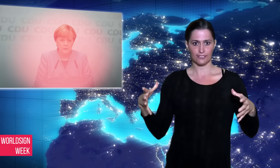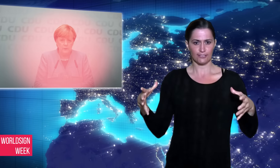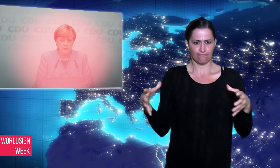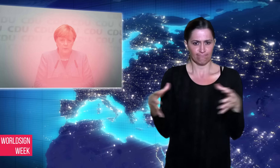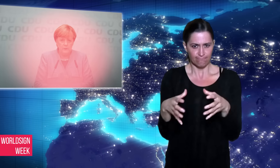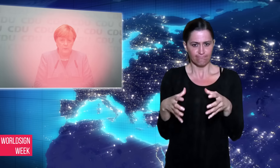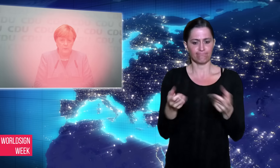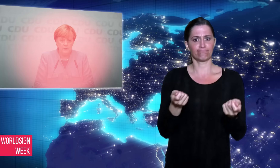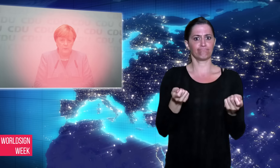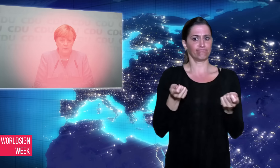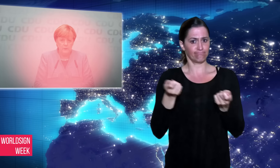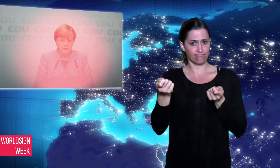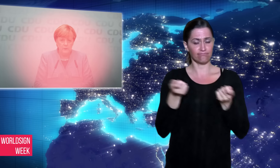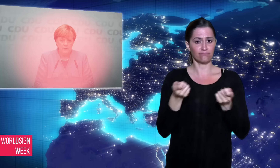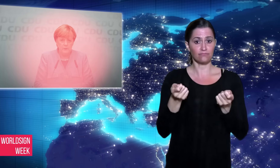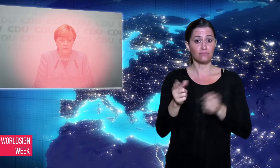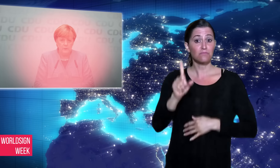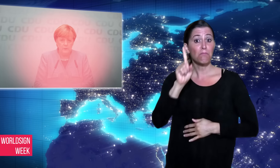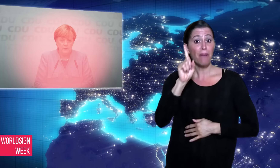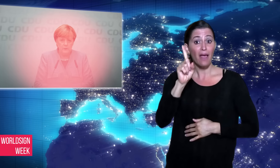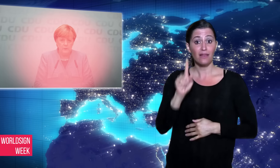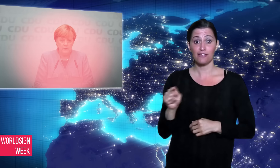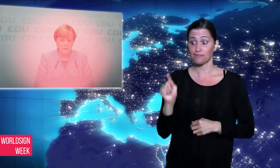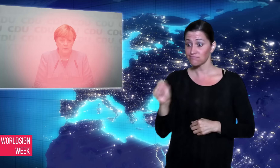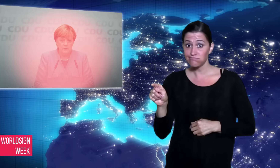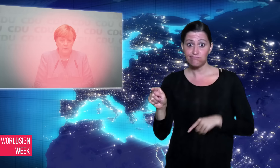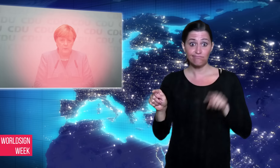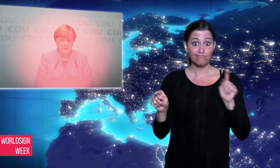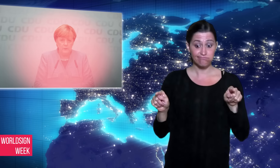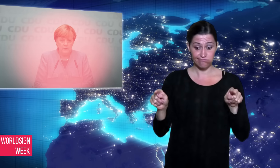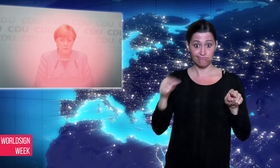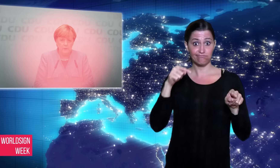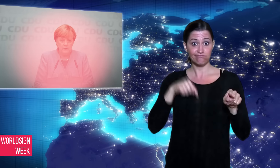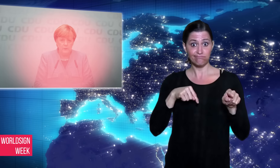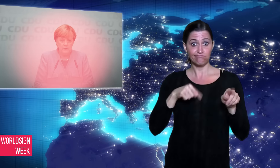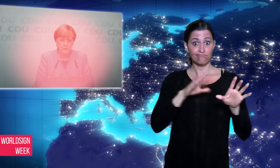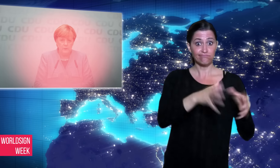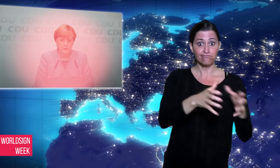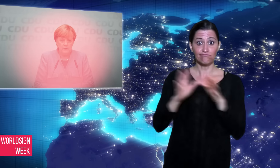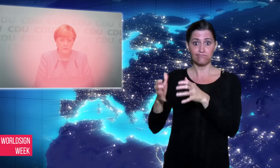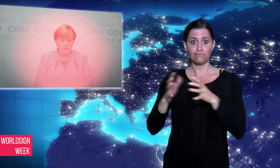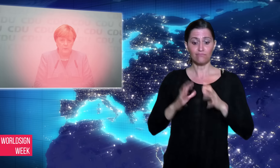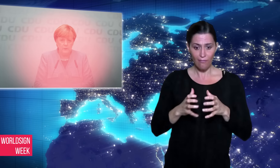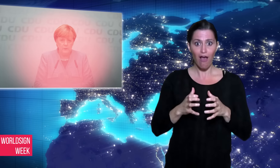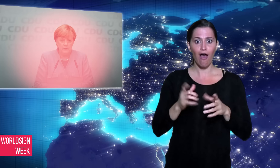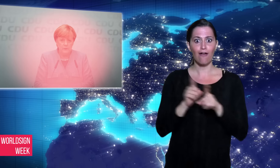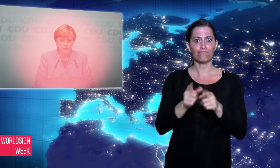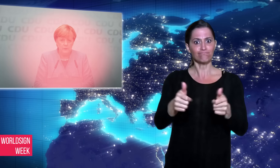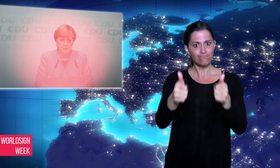terms. Merkel had won the election in